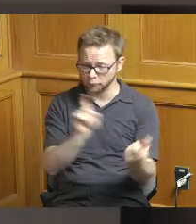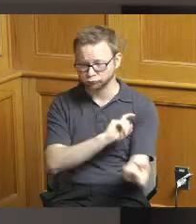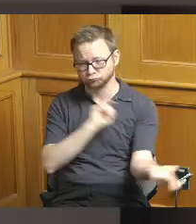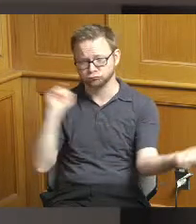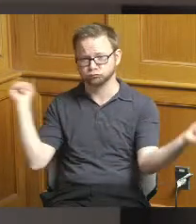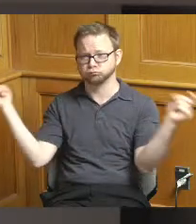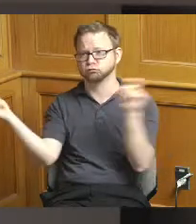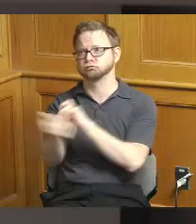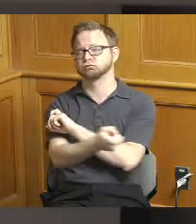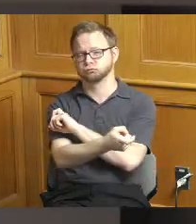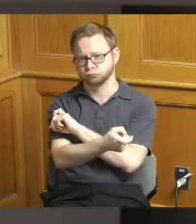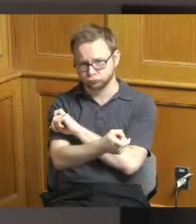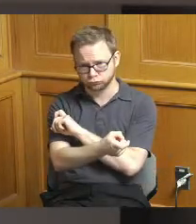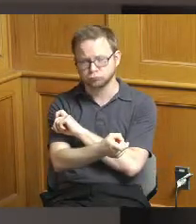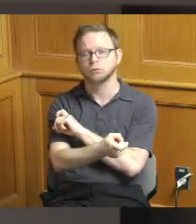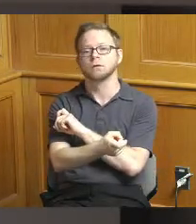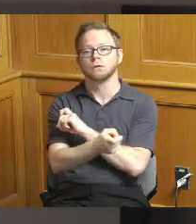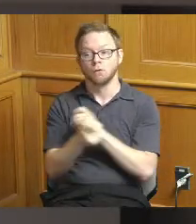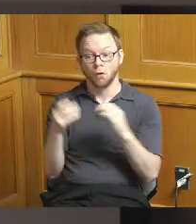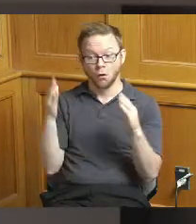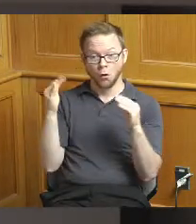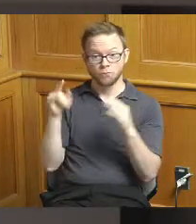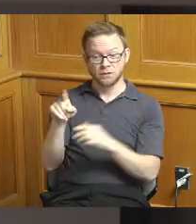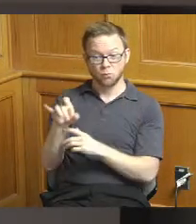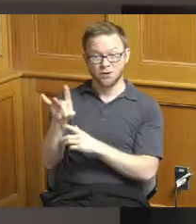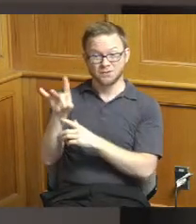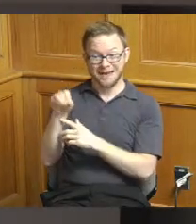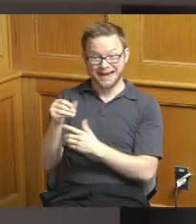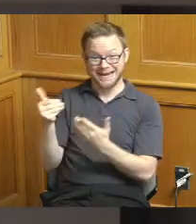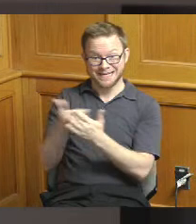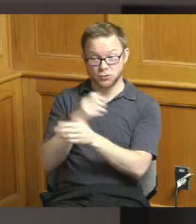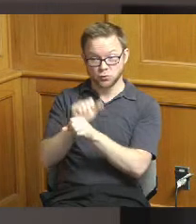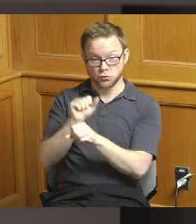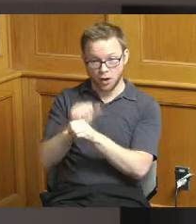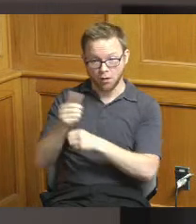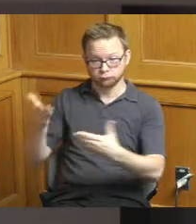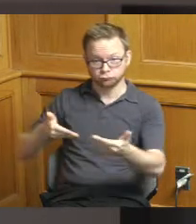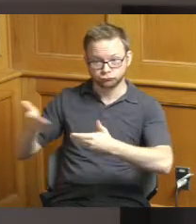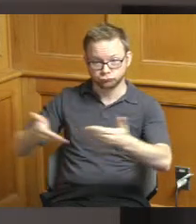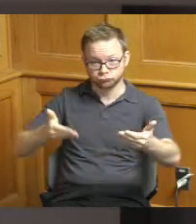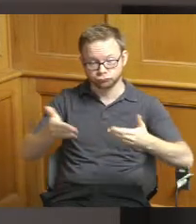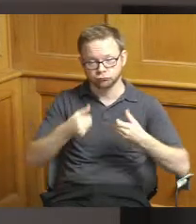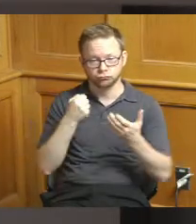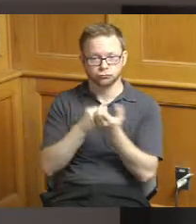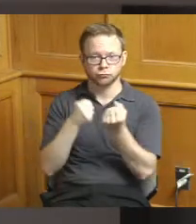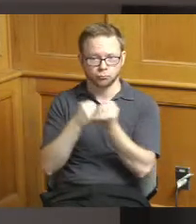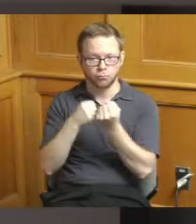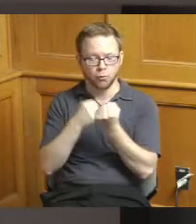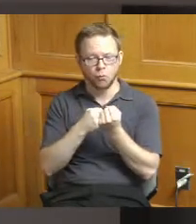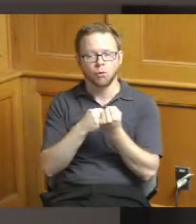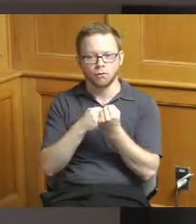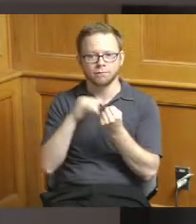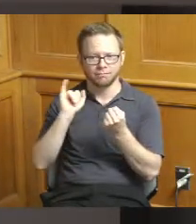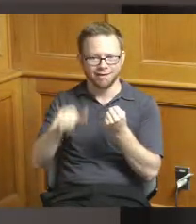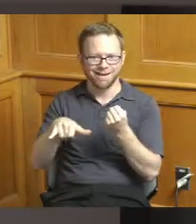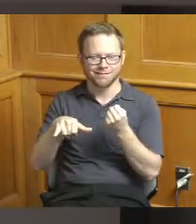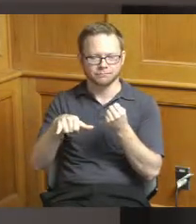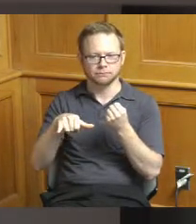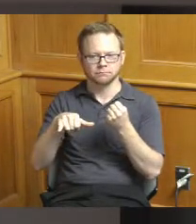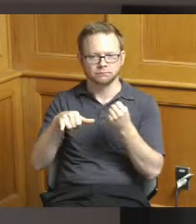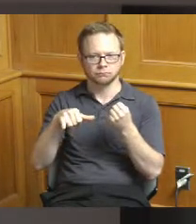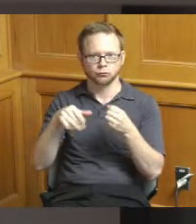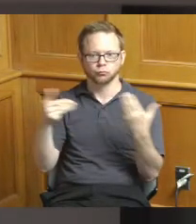180 new people to that Delhi Pike corridor support the the local shops and restaurants